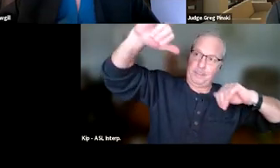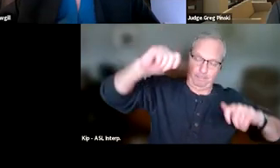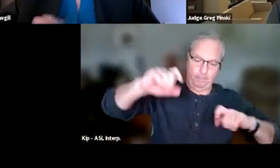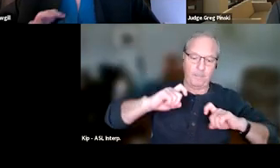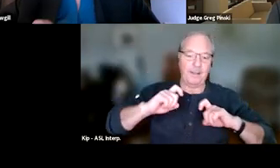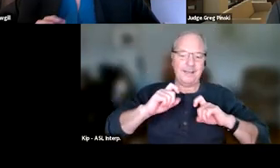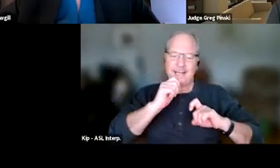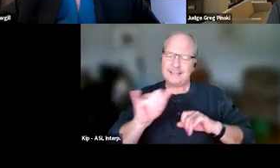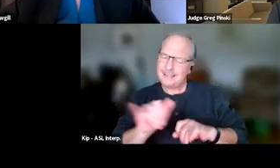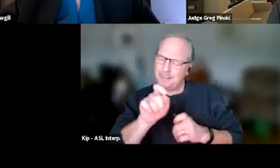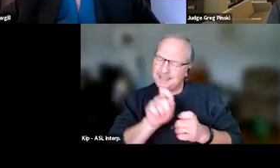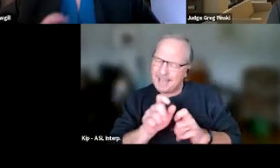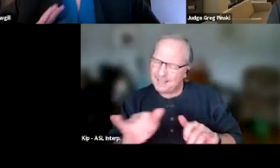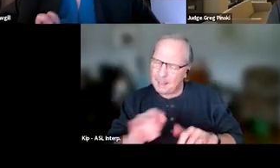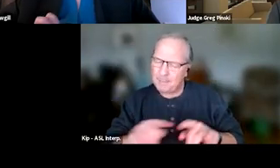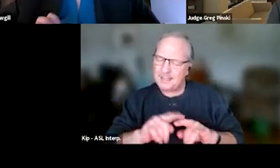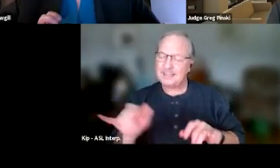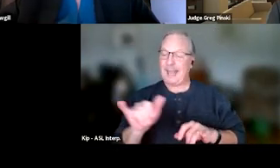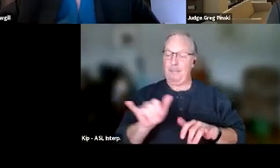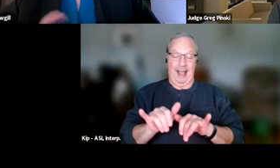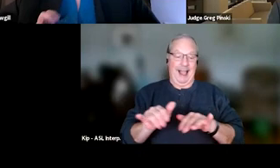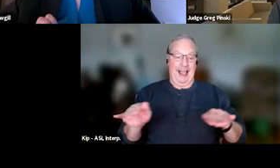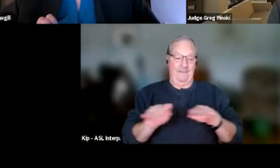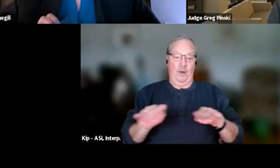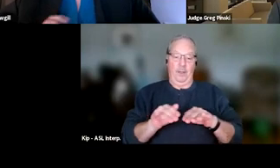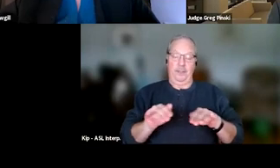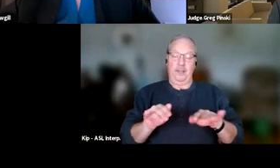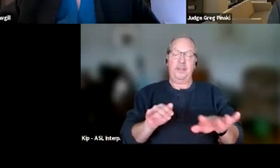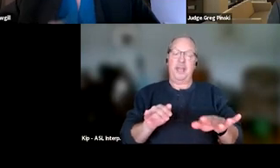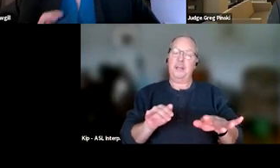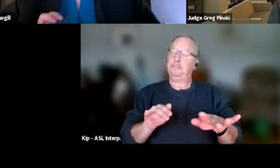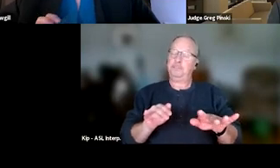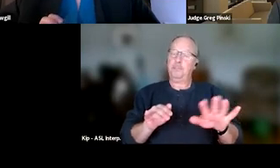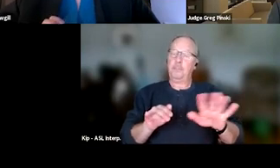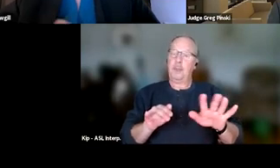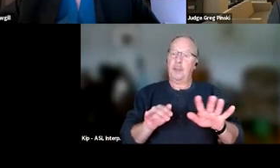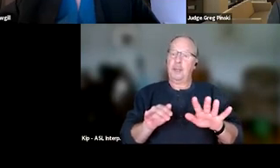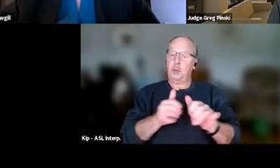This will prevent you from having those favorites. And 'cause we have favorites and we have people that are not our favorites,